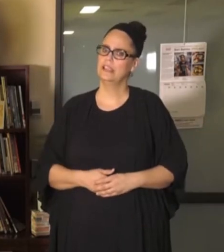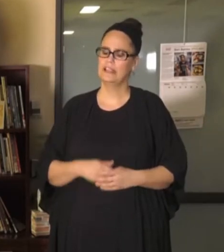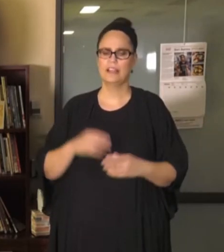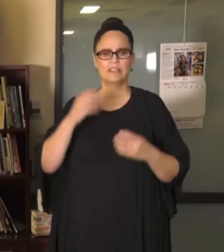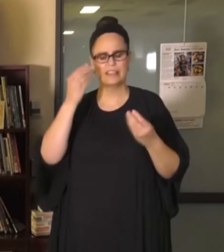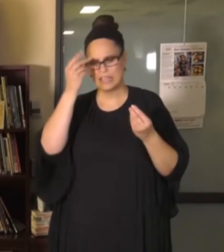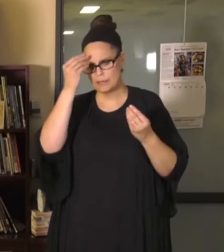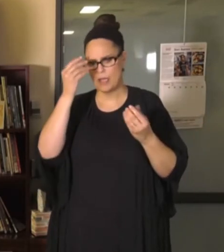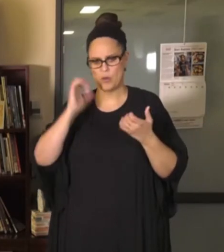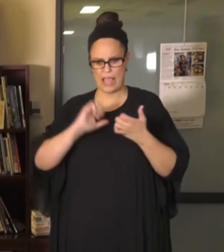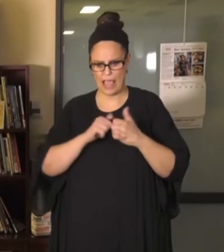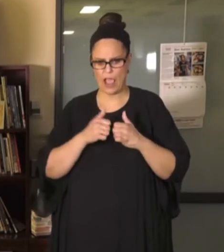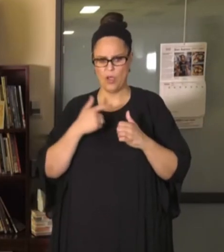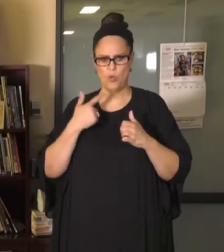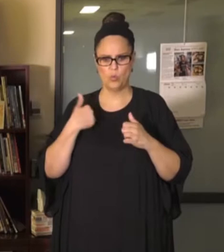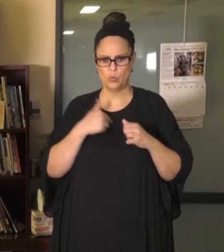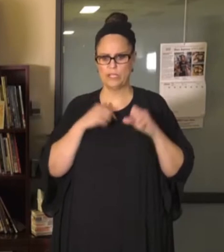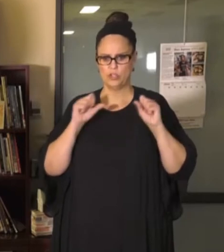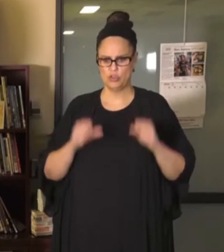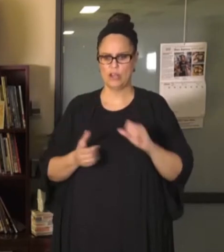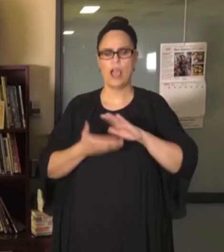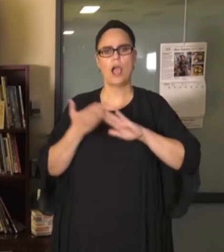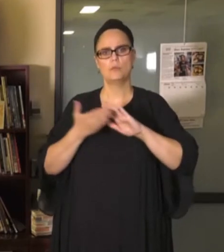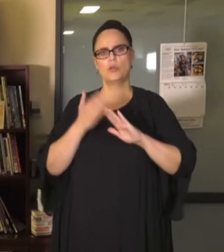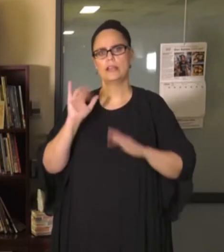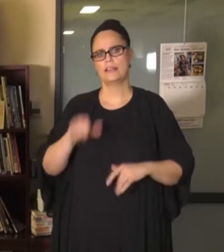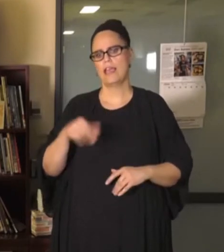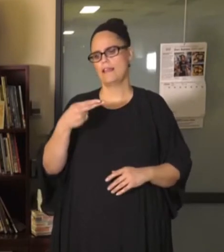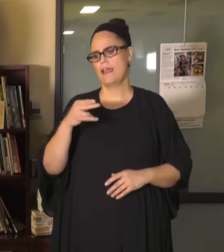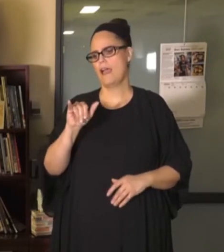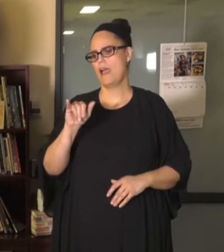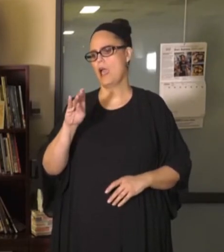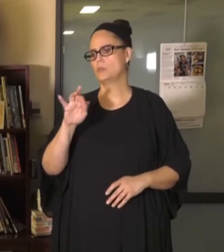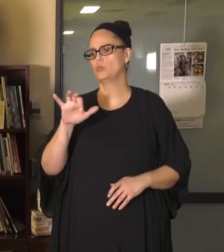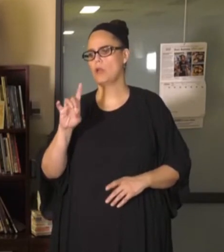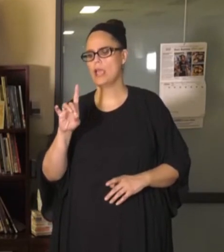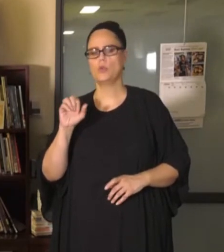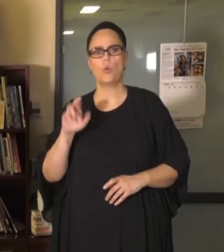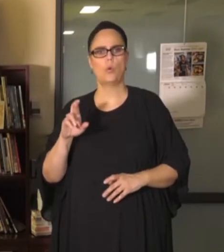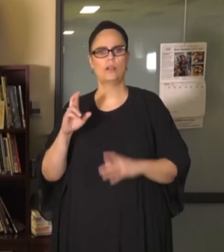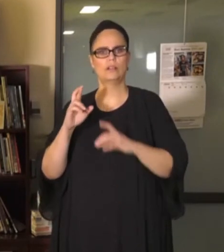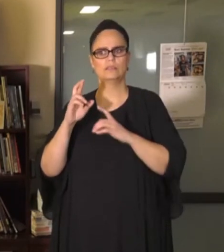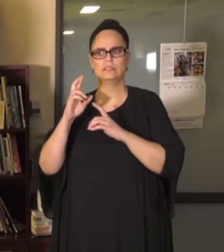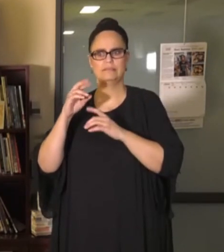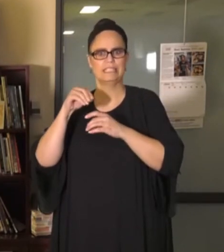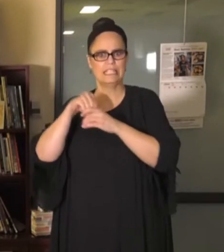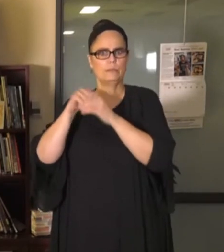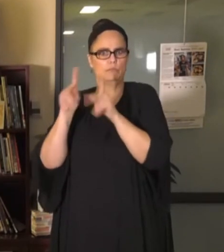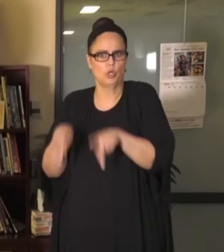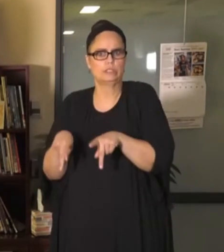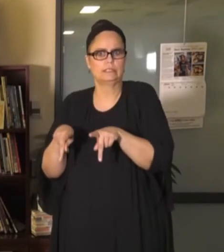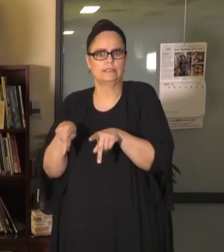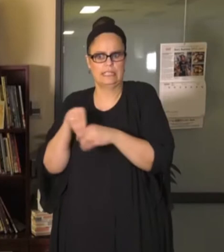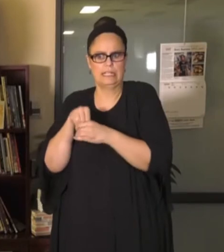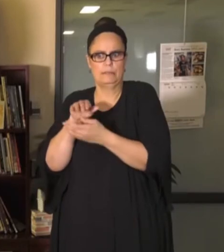to operate in a hybrid or in-person fashion with the guidelines that we've been given I don't think